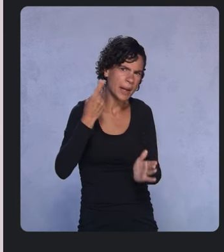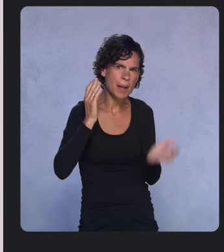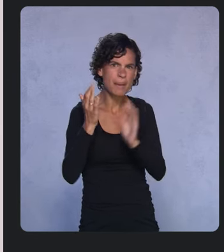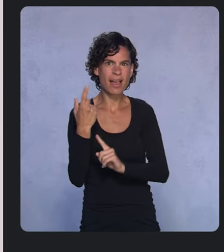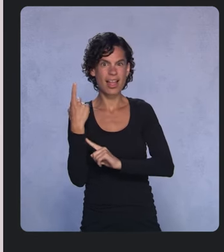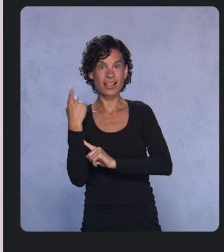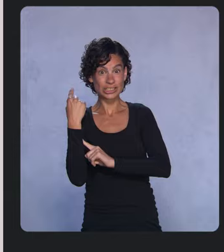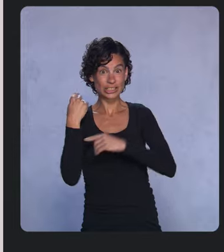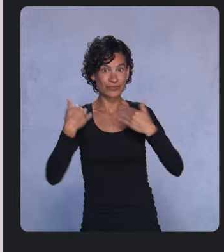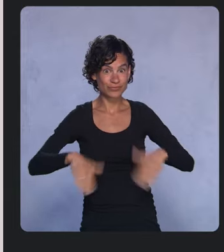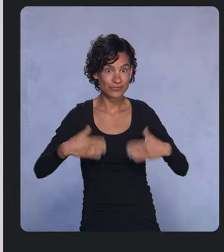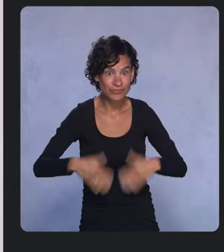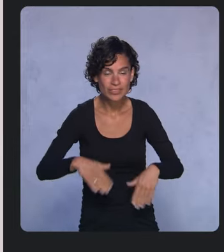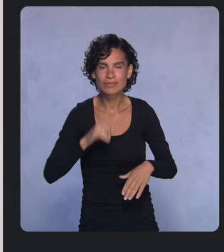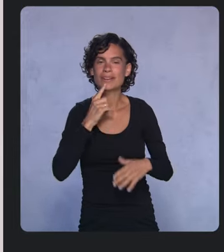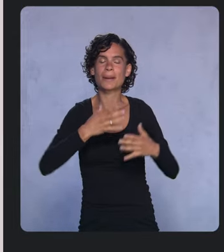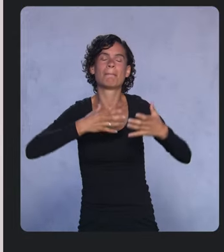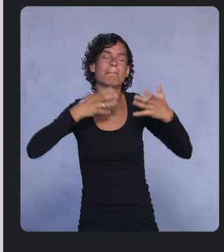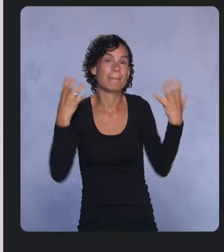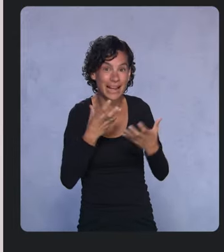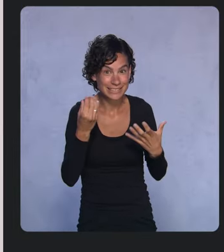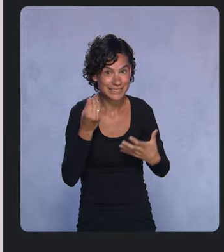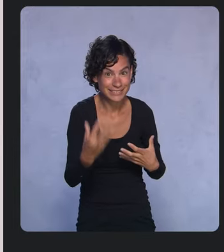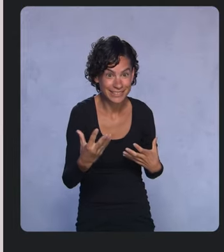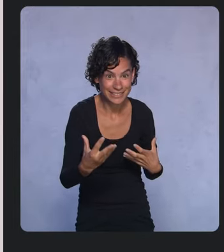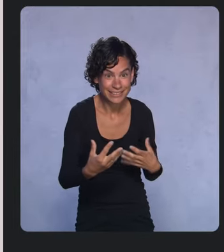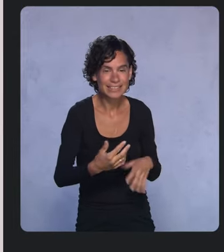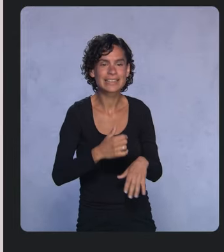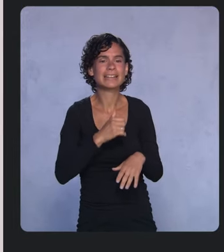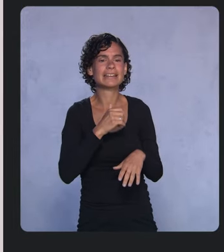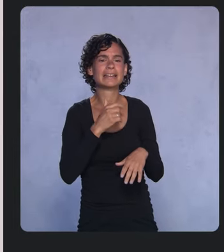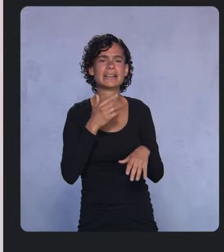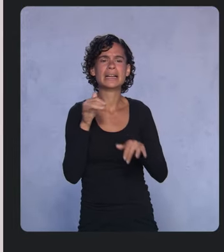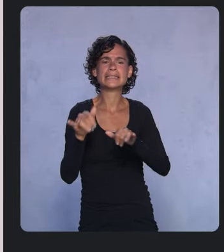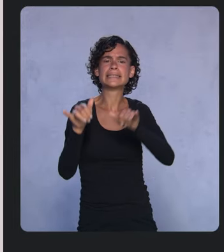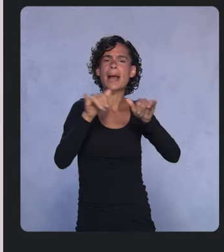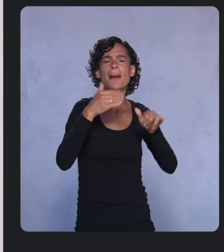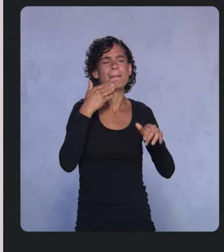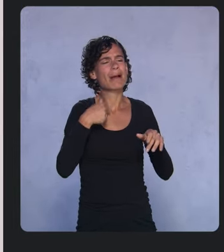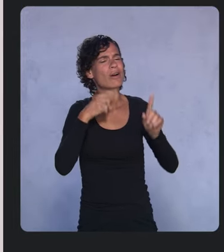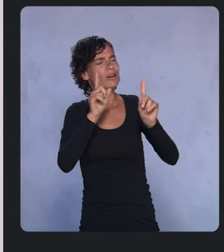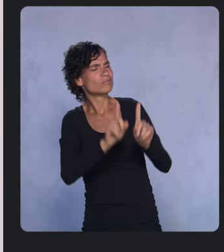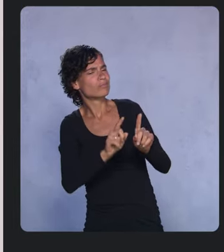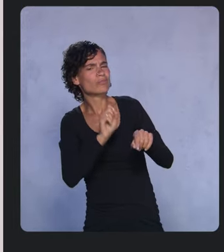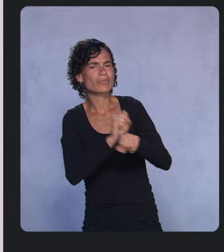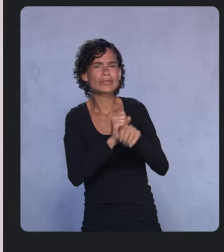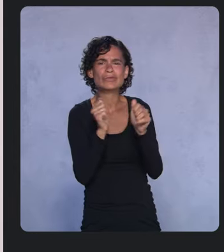That’s amazing, and while it’s not the same as working together in person, it’s helped to support each other when we’ve all needed it.